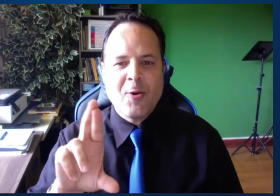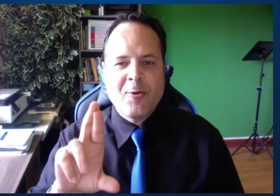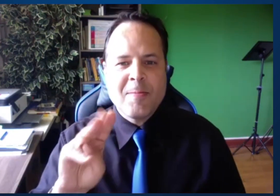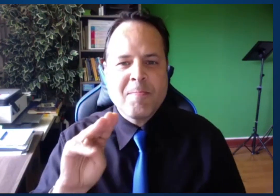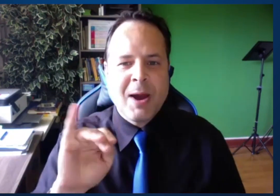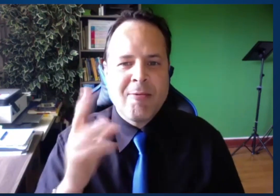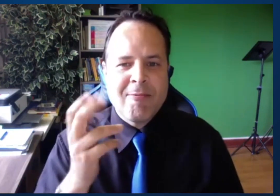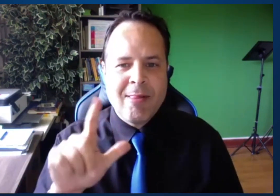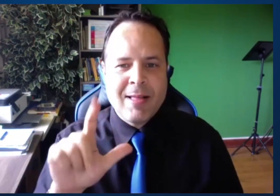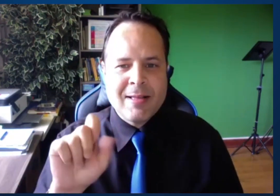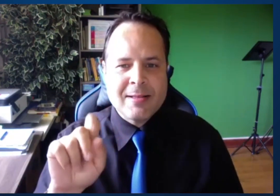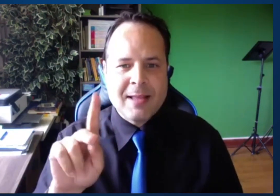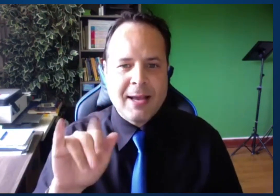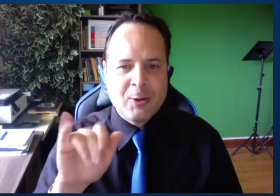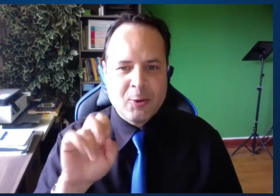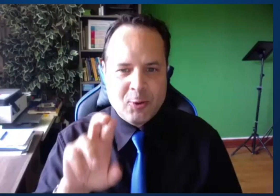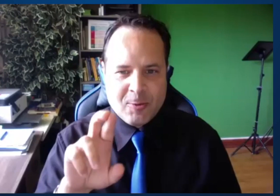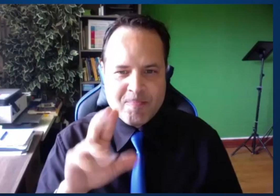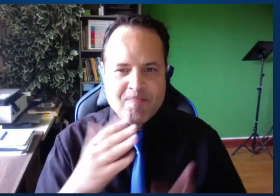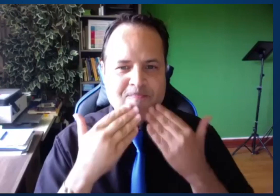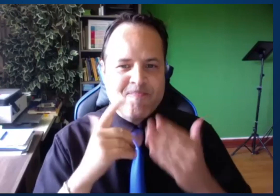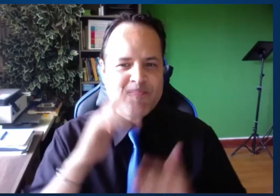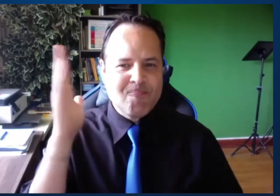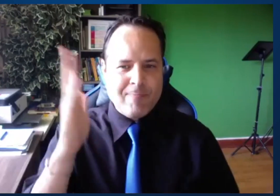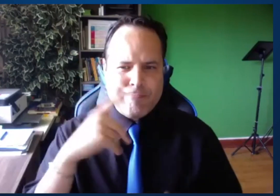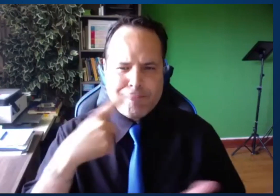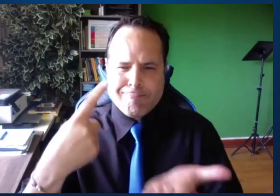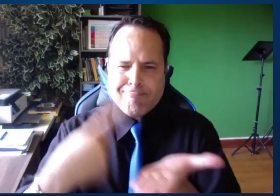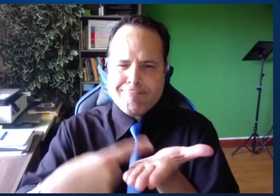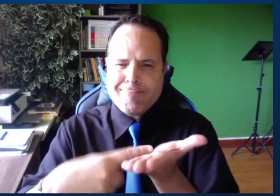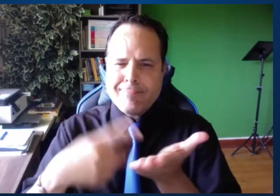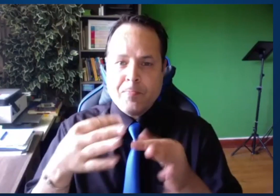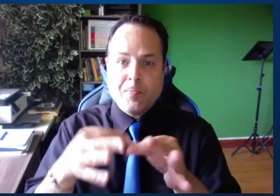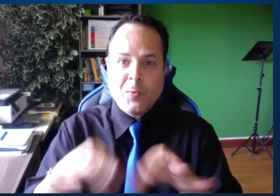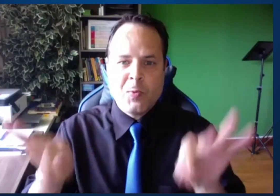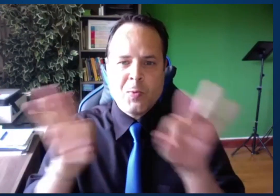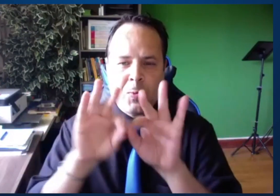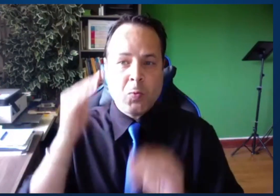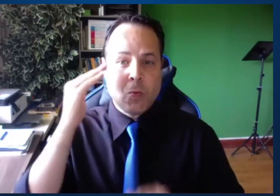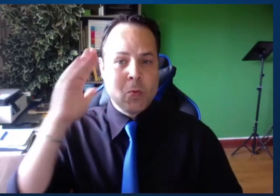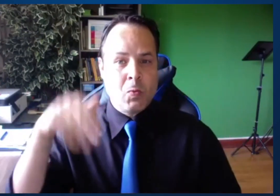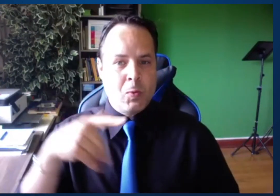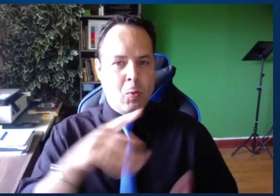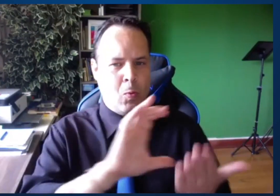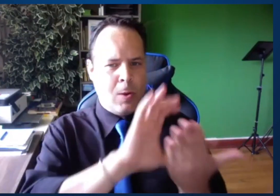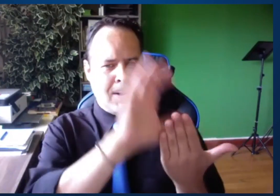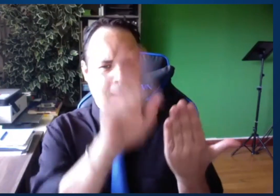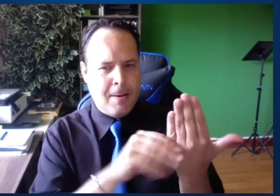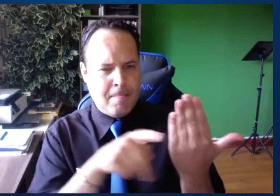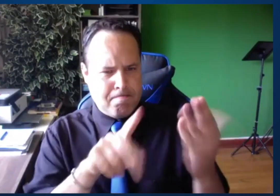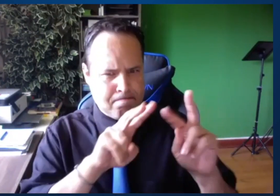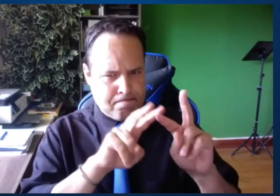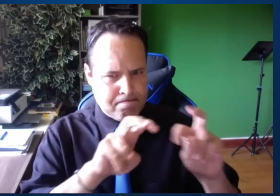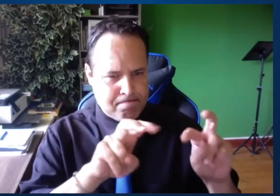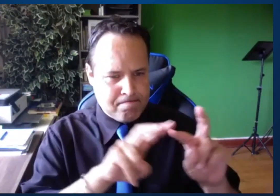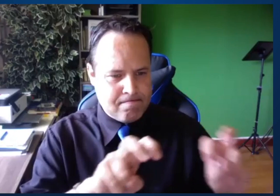Well, thank you, Michael Skyer, thank you for your presentation. The conversation is critical.